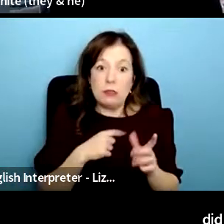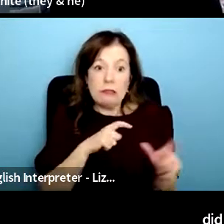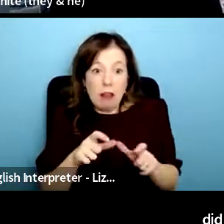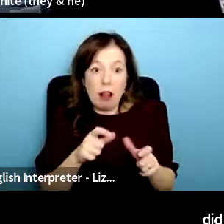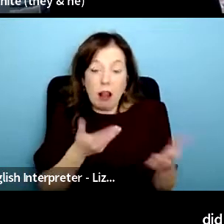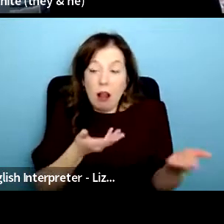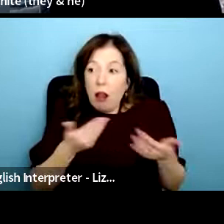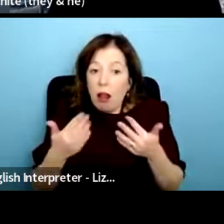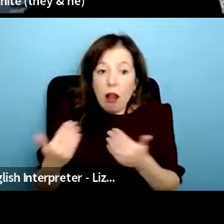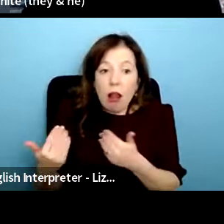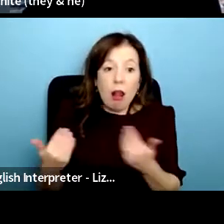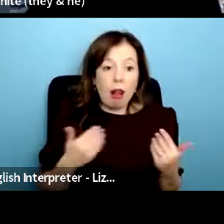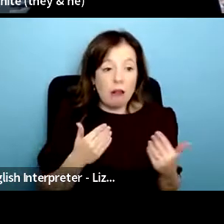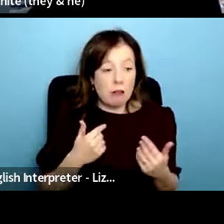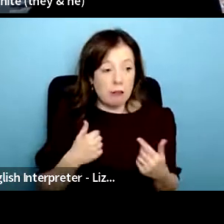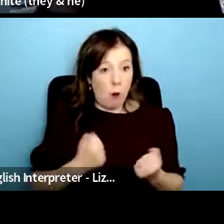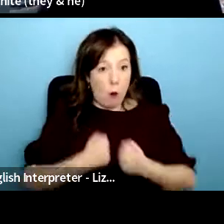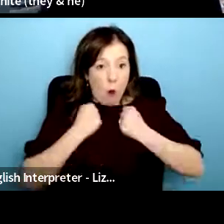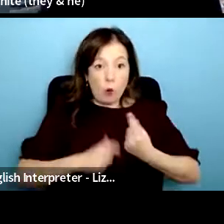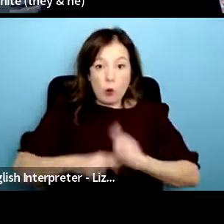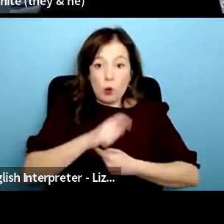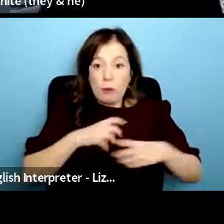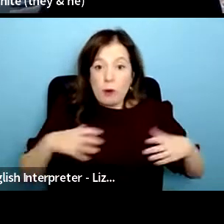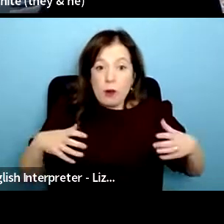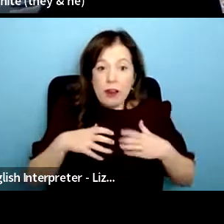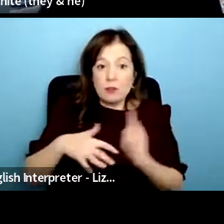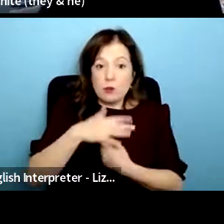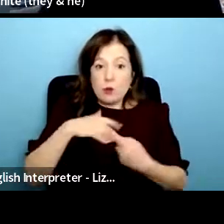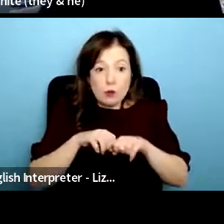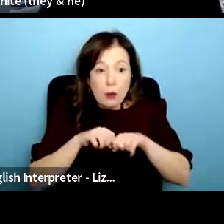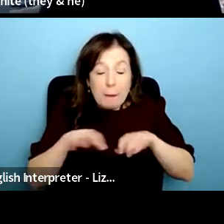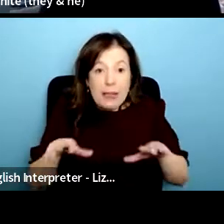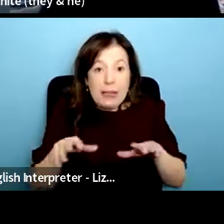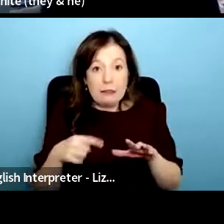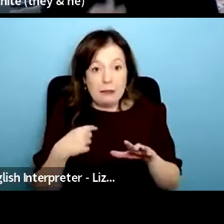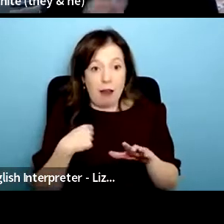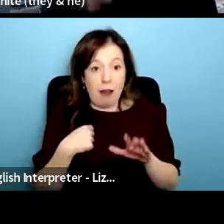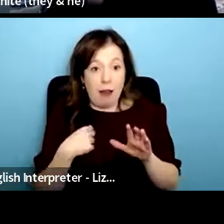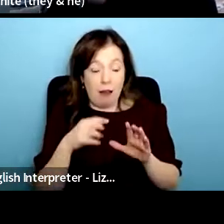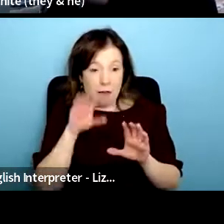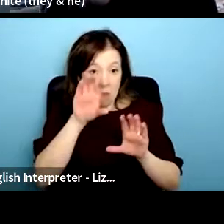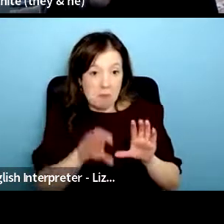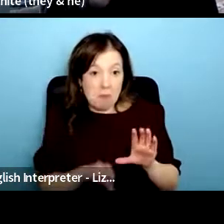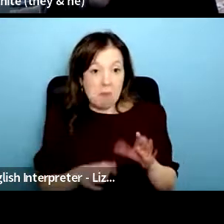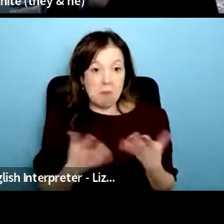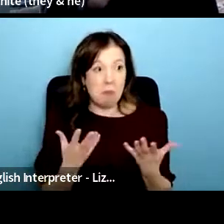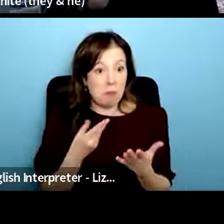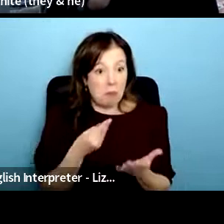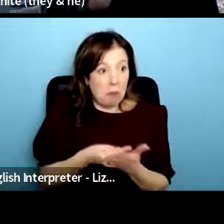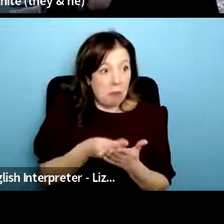a community around us and had some sort of social media following had a successful crowdfunder um